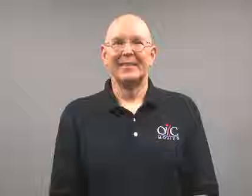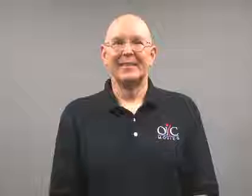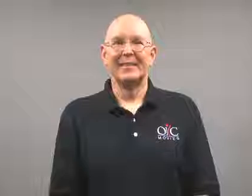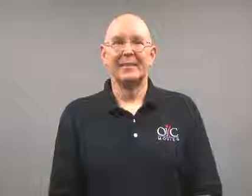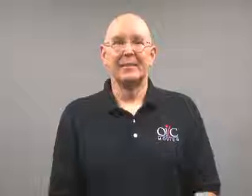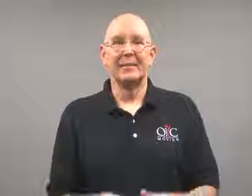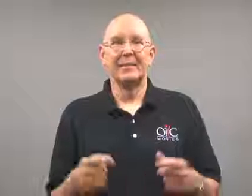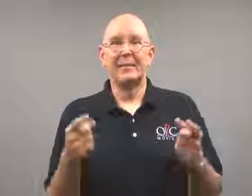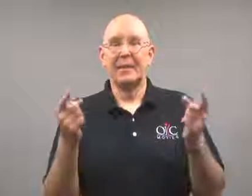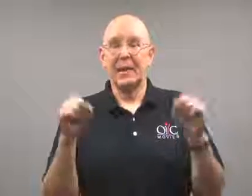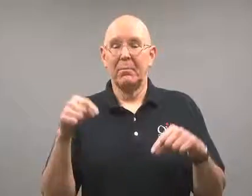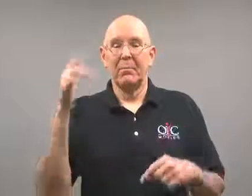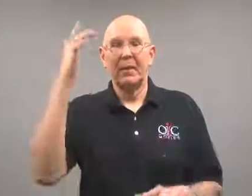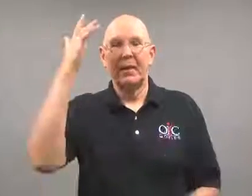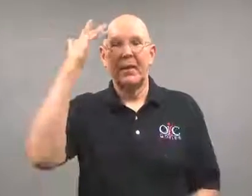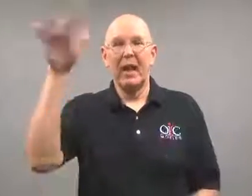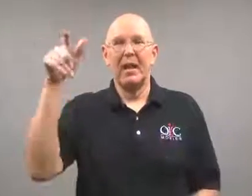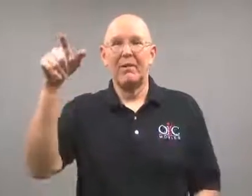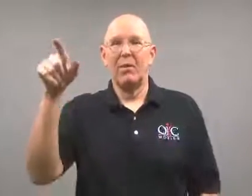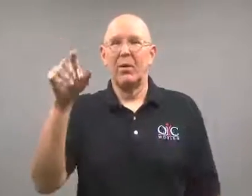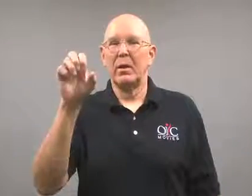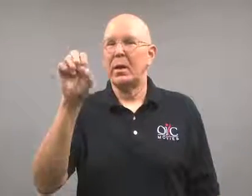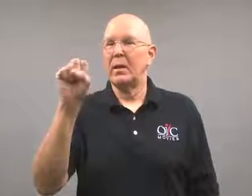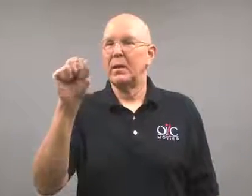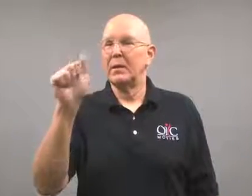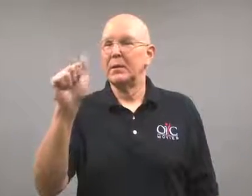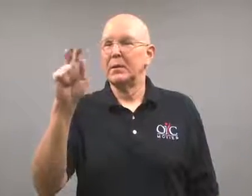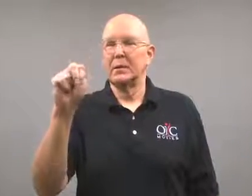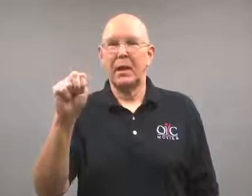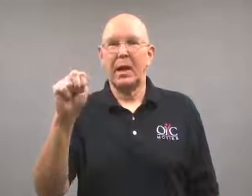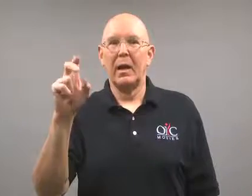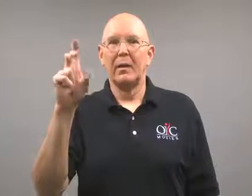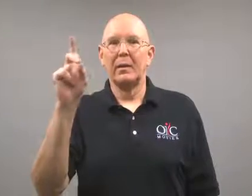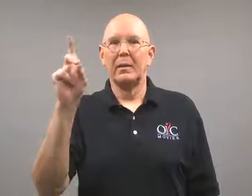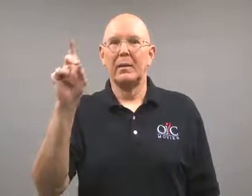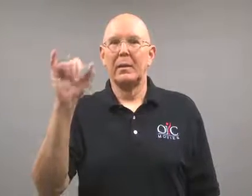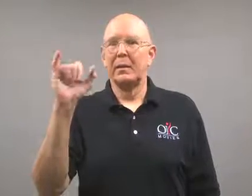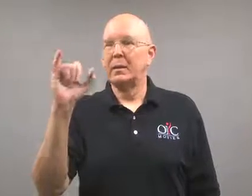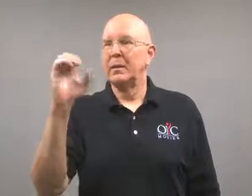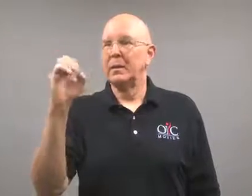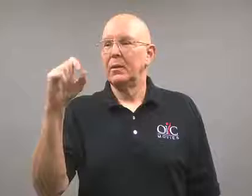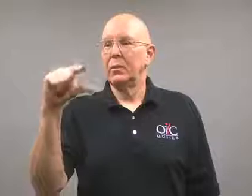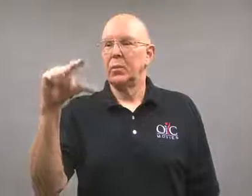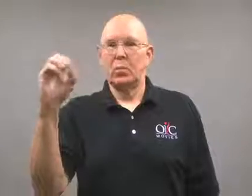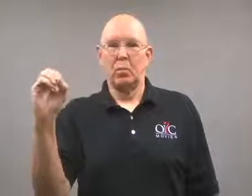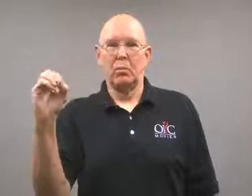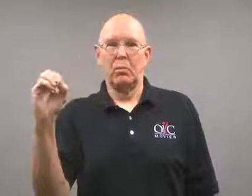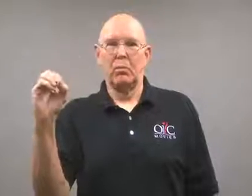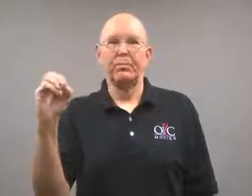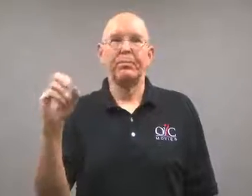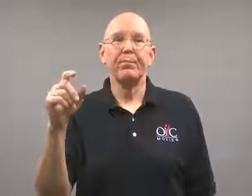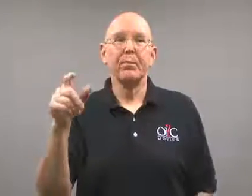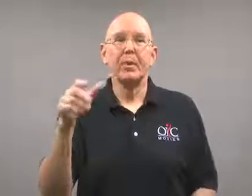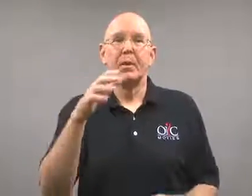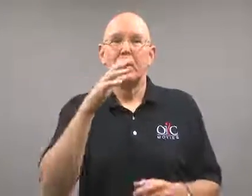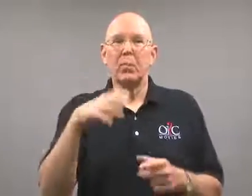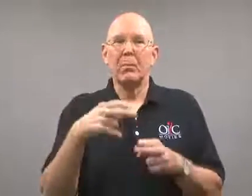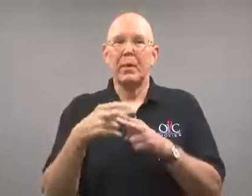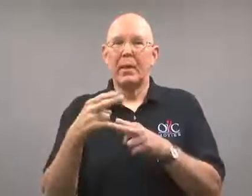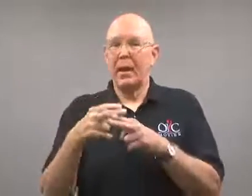This took place in San Diego, California.